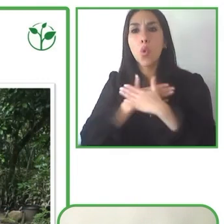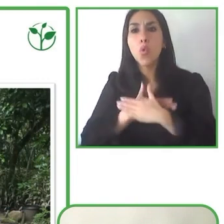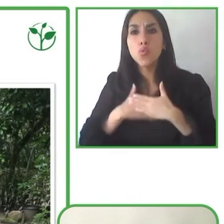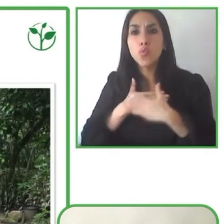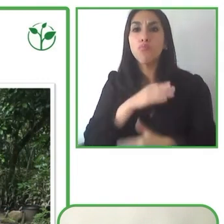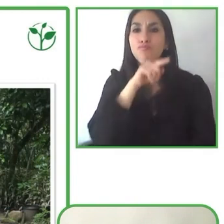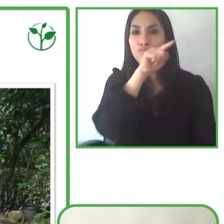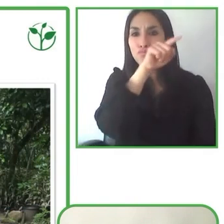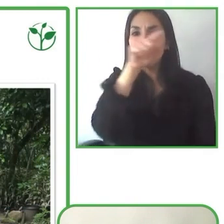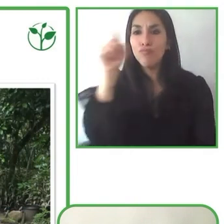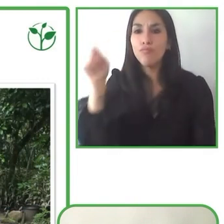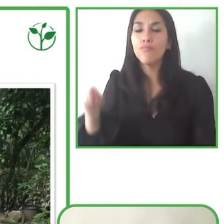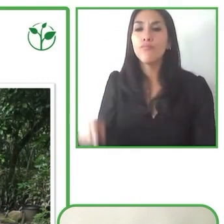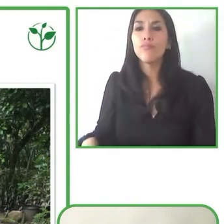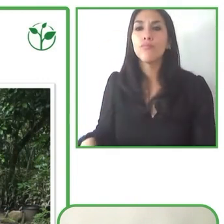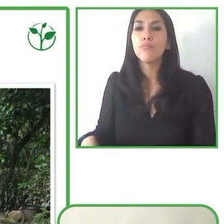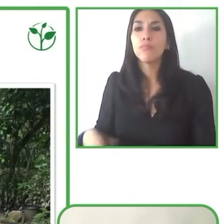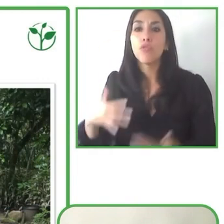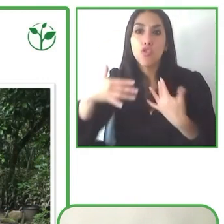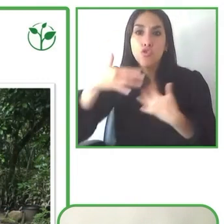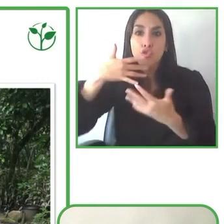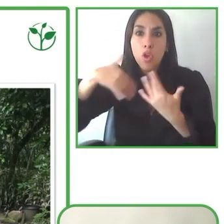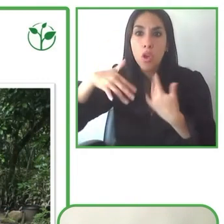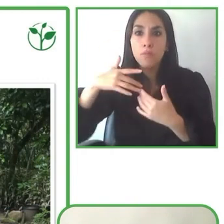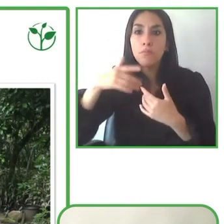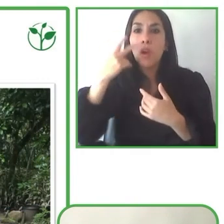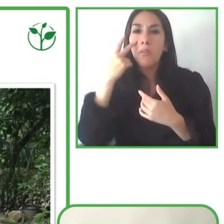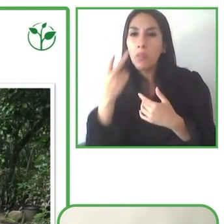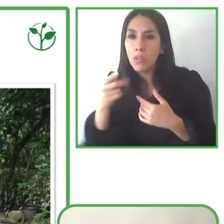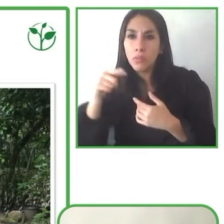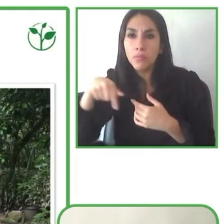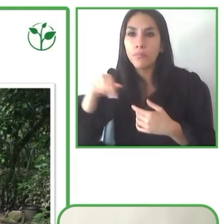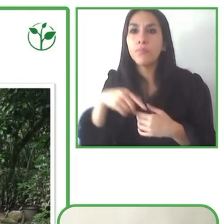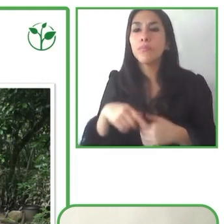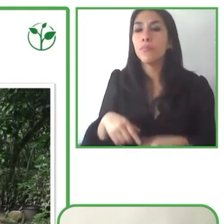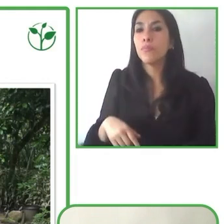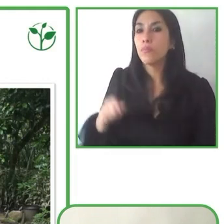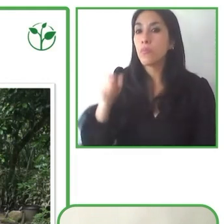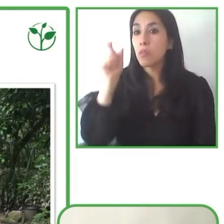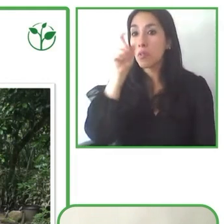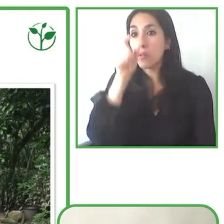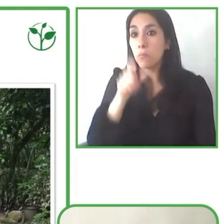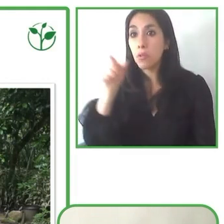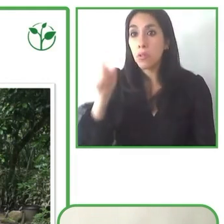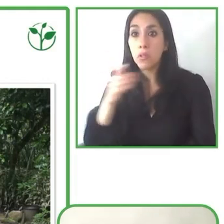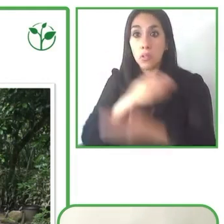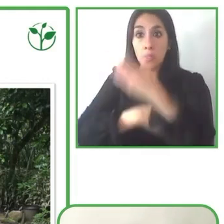and we've worked with people with and without disabilities to be able to have a really quality experience for all.